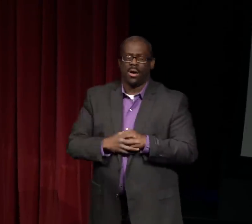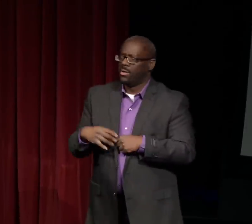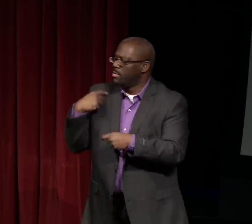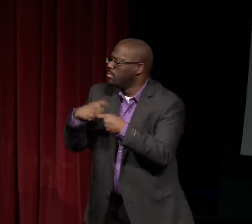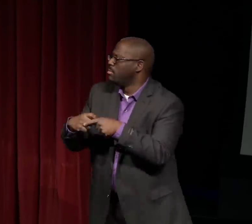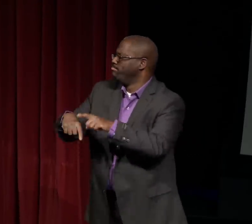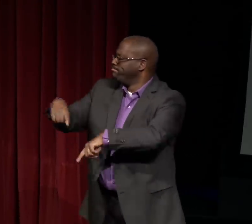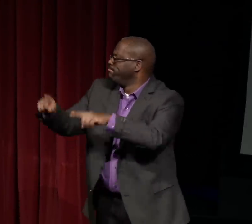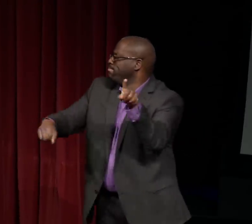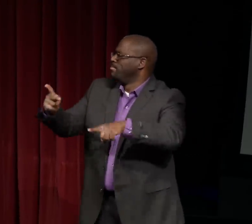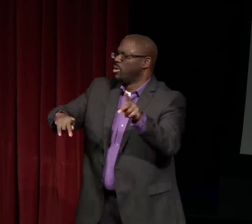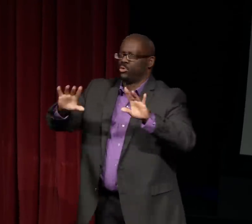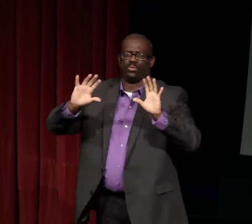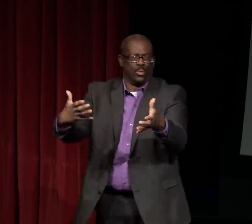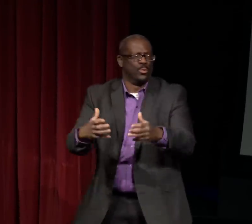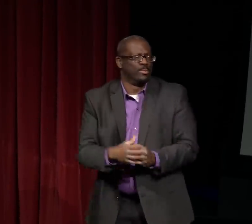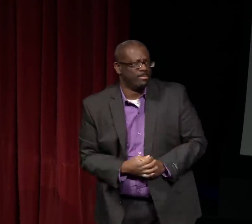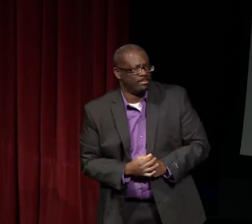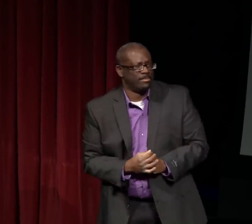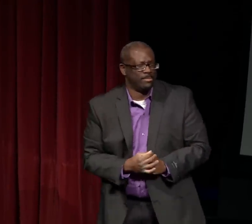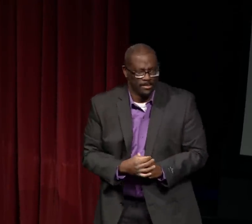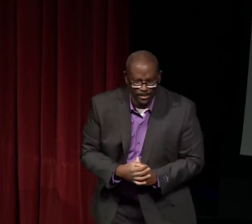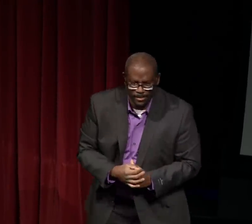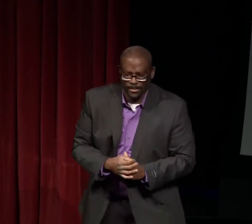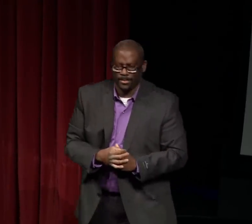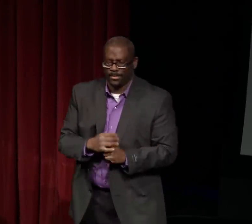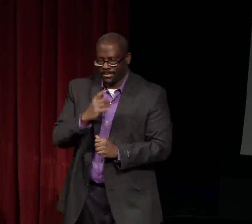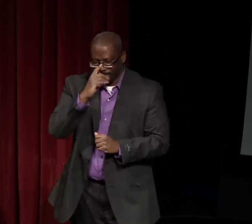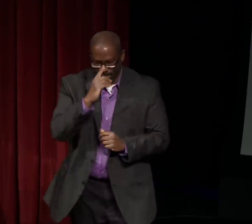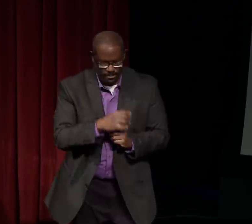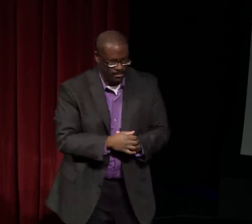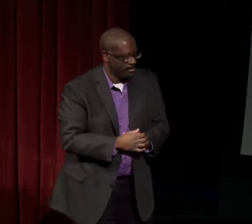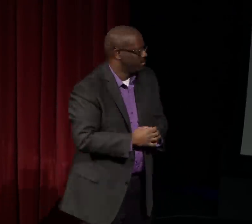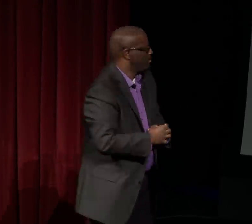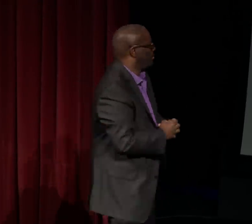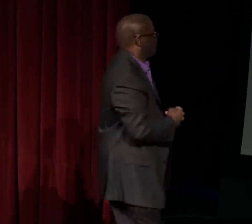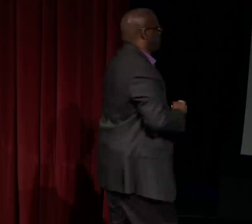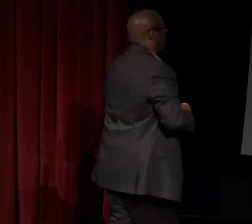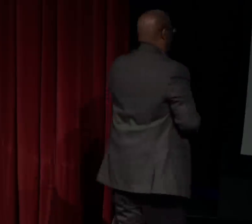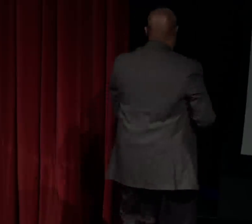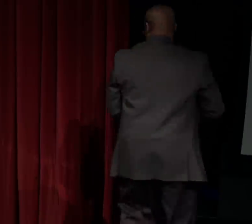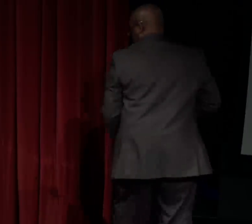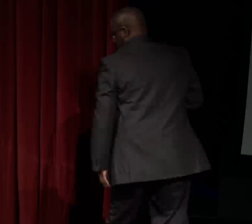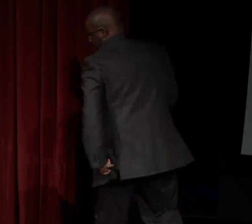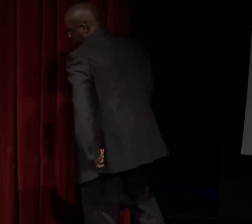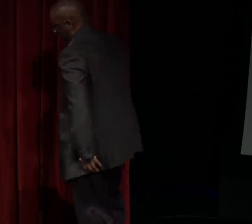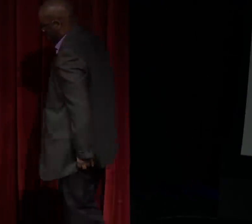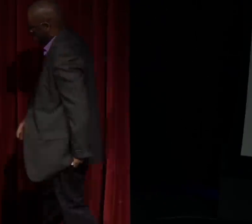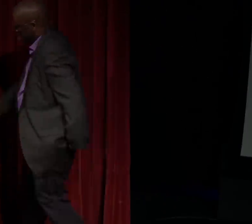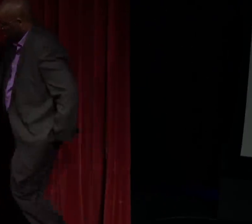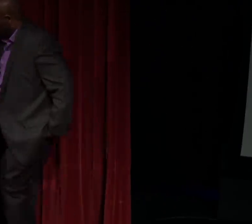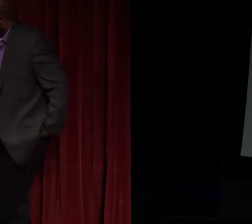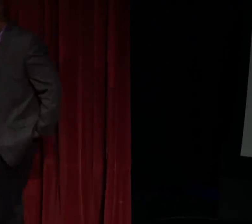It belongs to everybody. It belongs to everybody of different colors and races and nationalities.